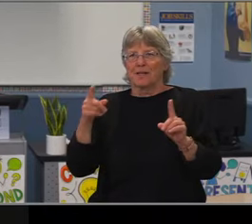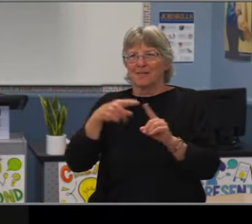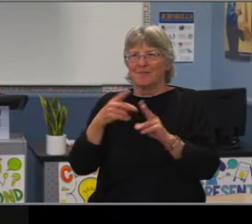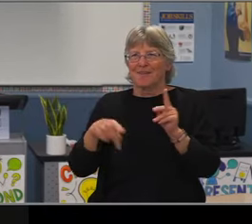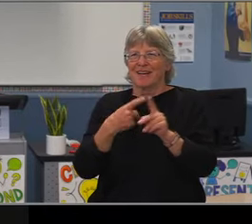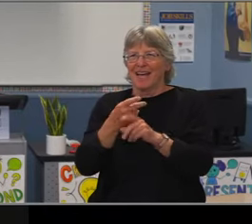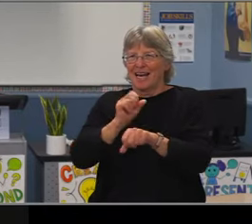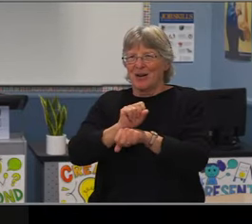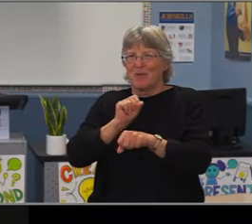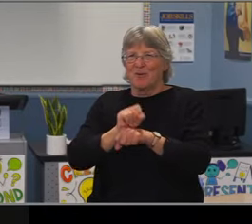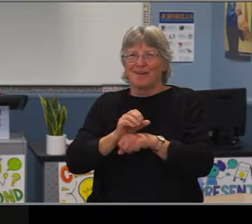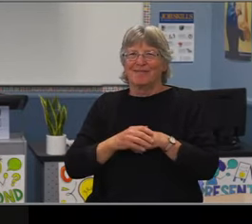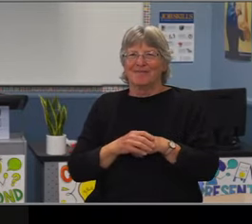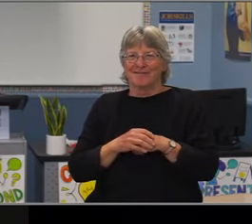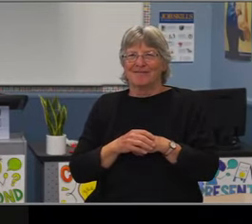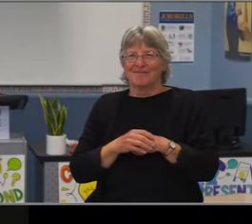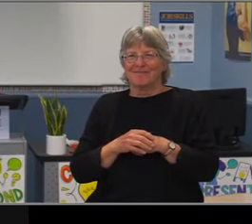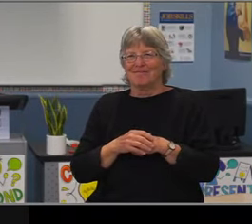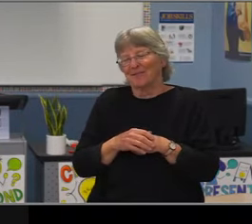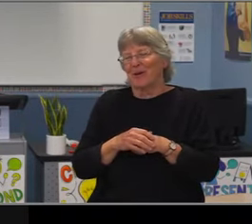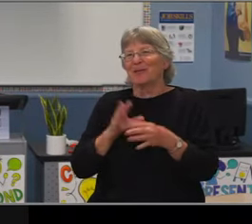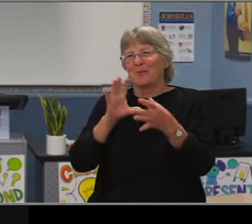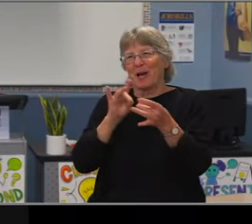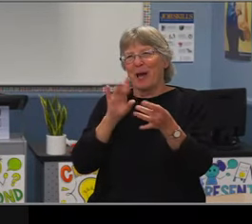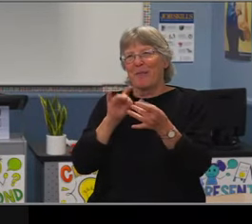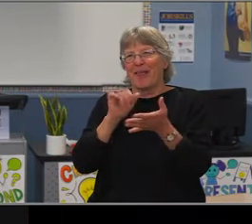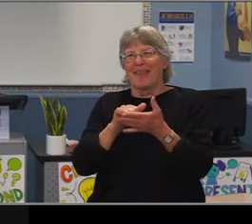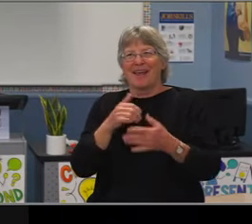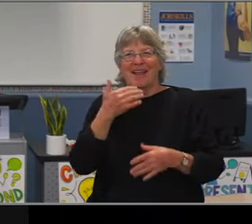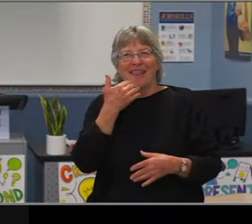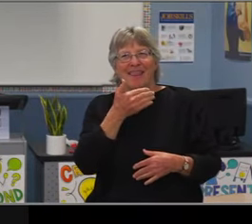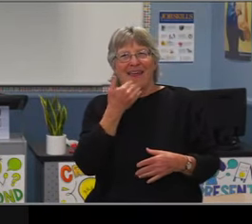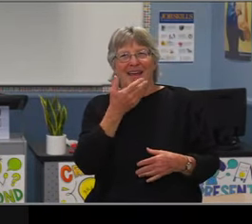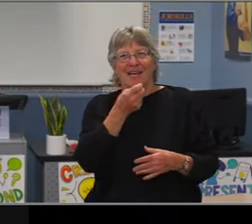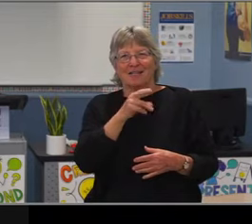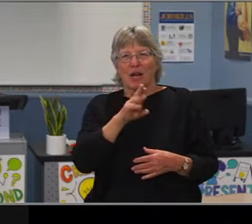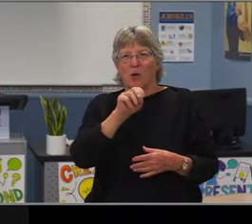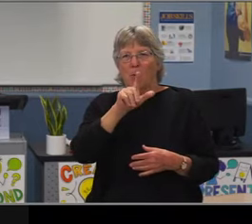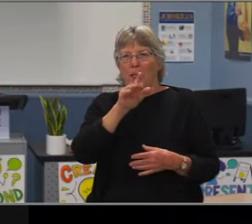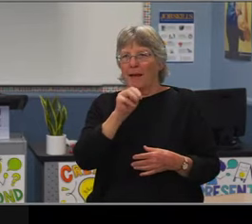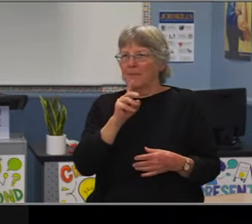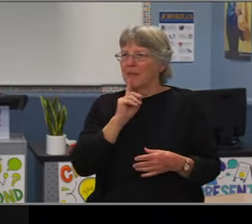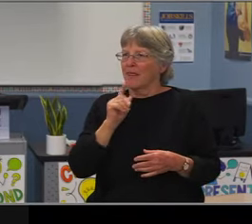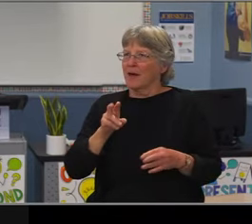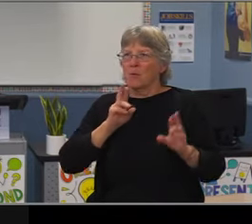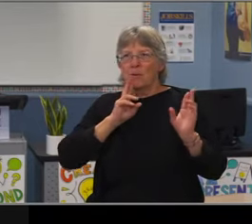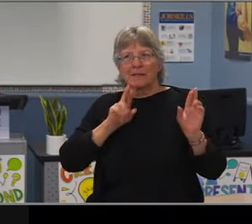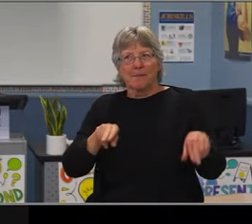Contributions have been long and involved as some mentioned in that letter in terms of her service,